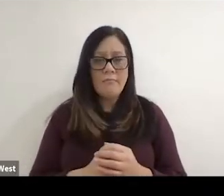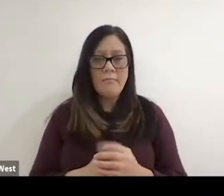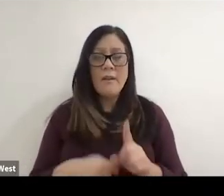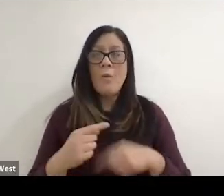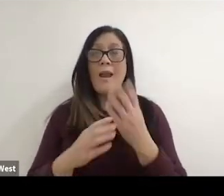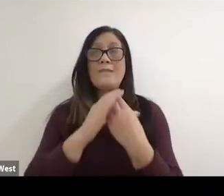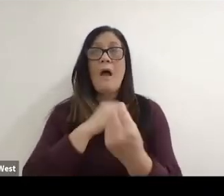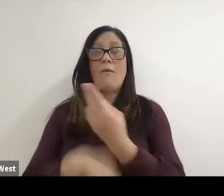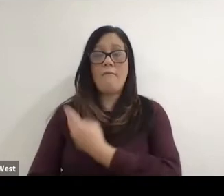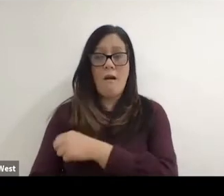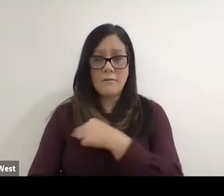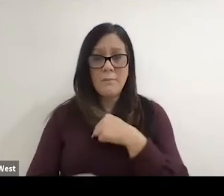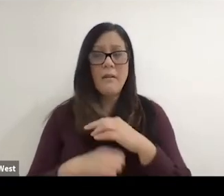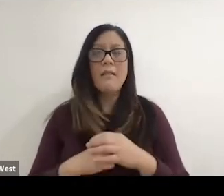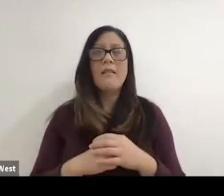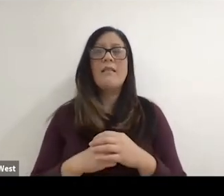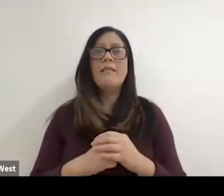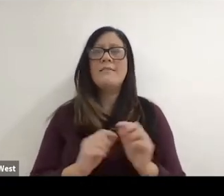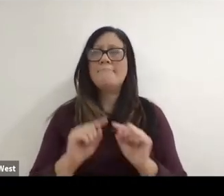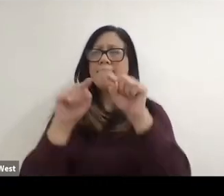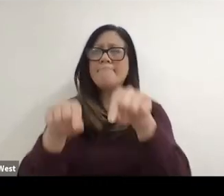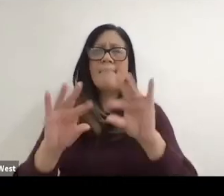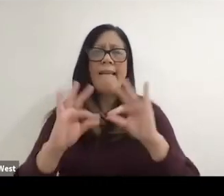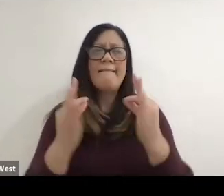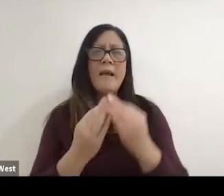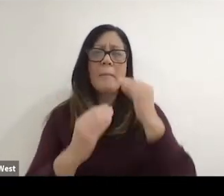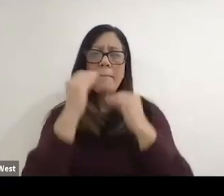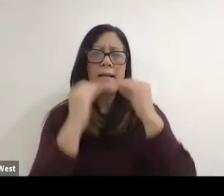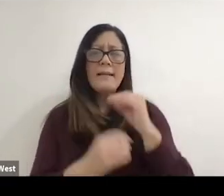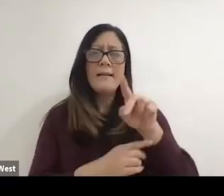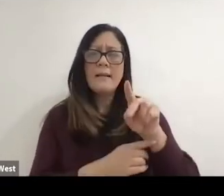Soon as I got out of the hospital my we were at this family picnic and my